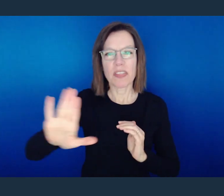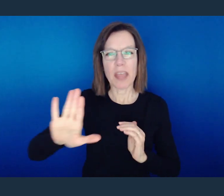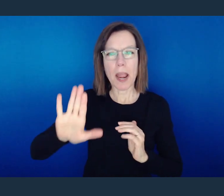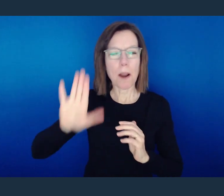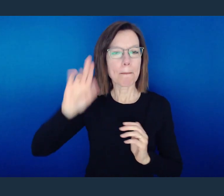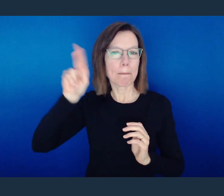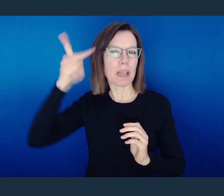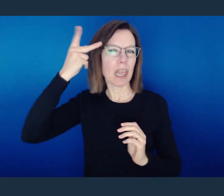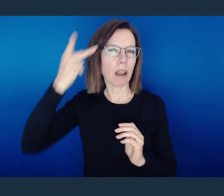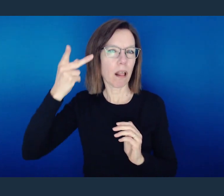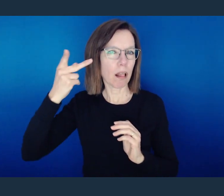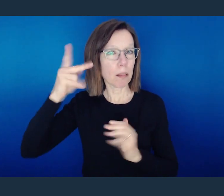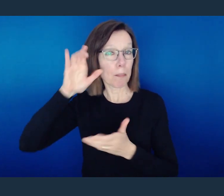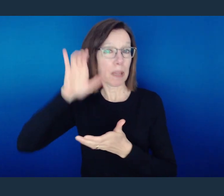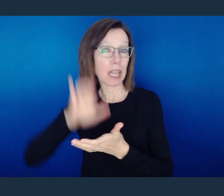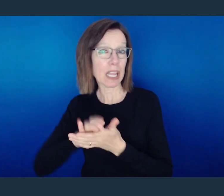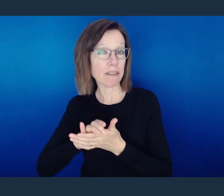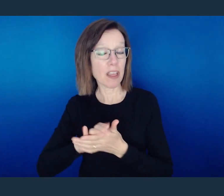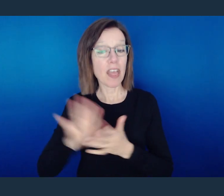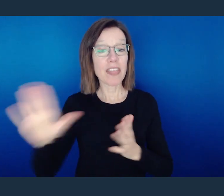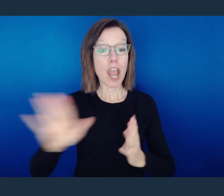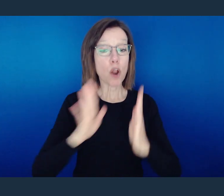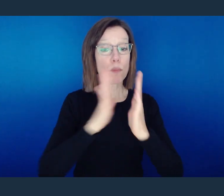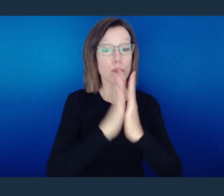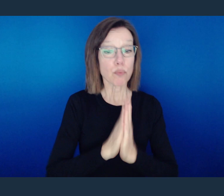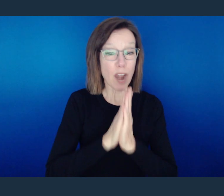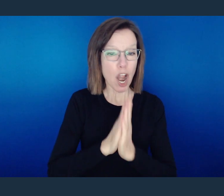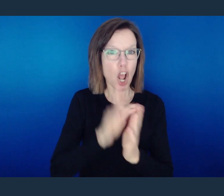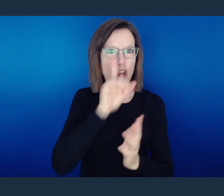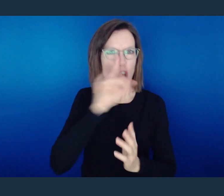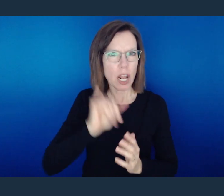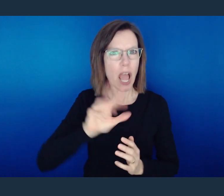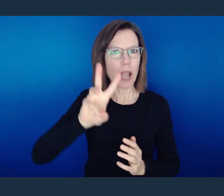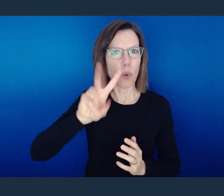them to pray prayers that are more witchcraft than according to the word.